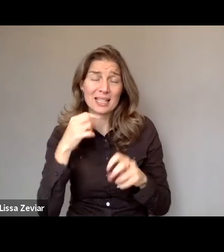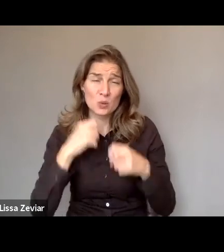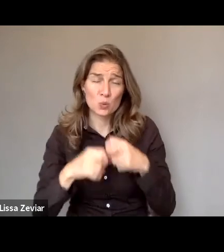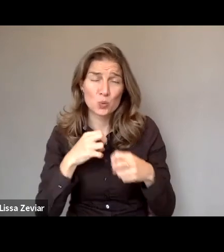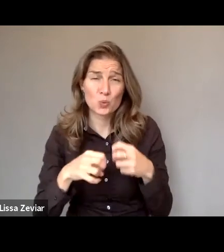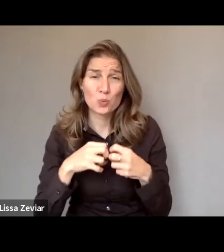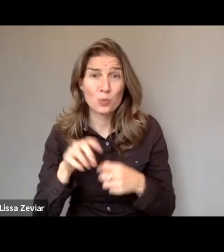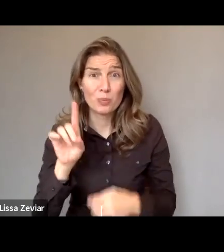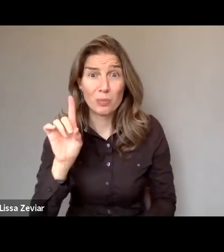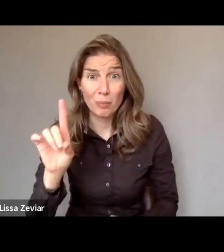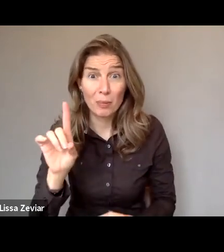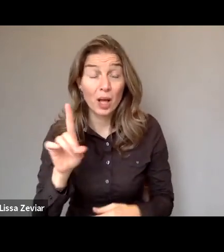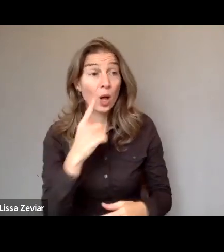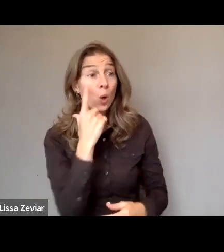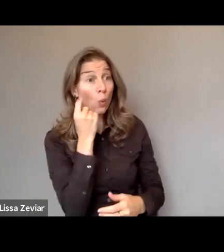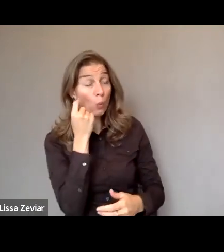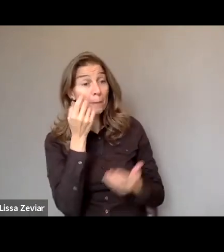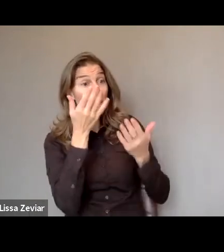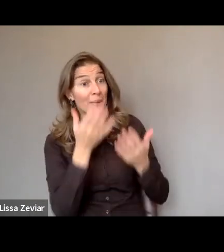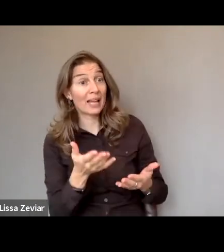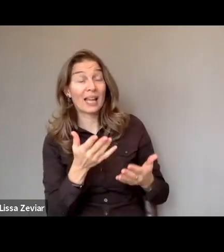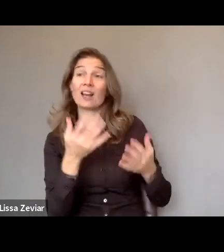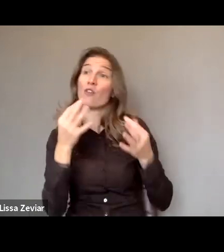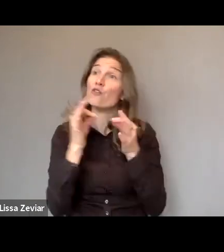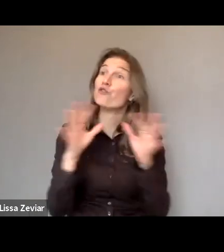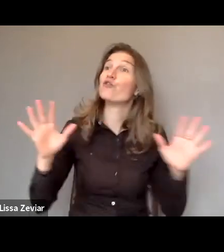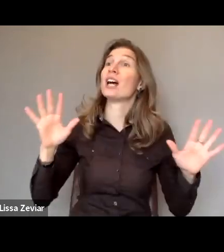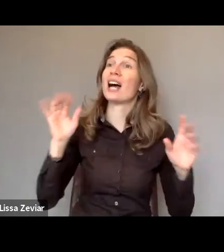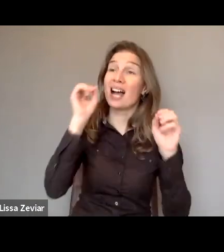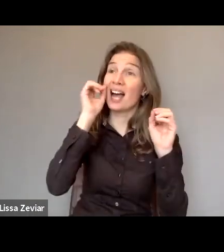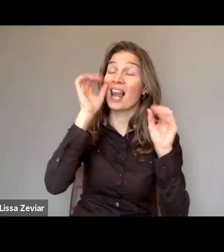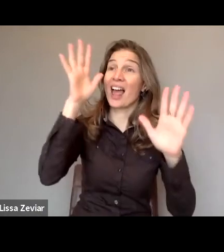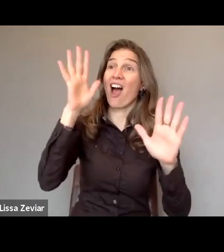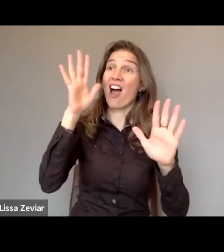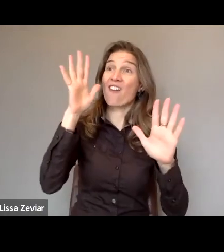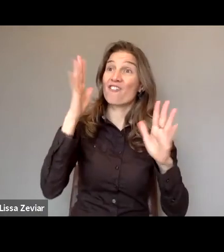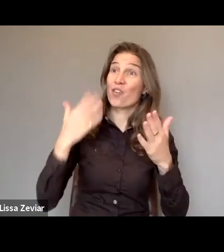upon the rights of women to live a life free as it was already underlined.